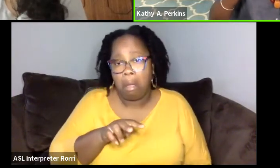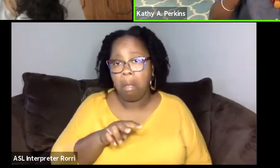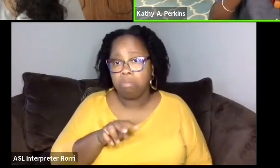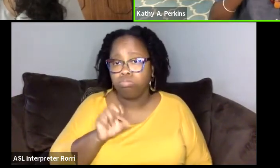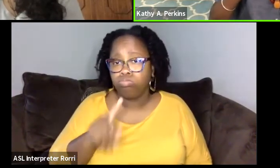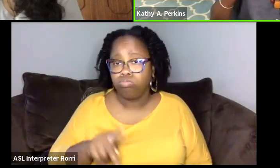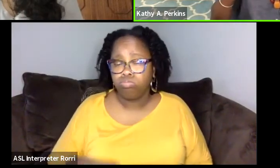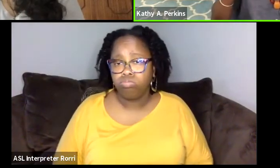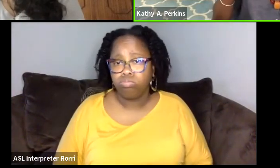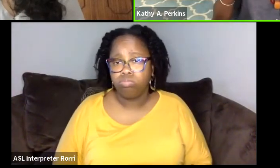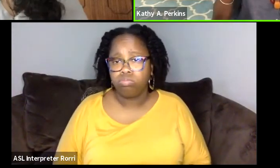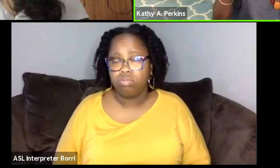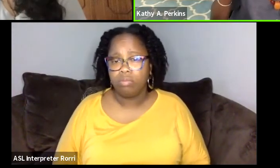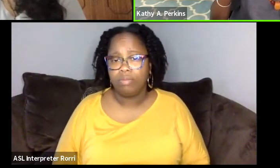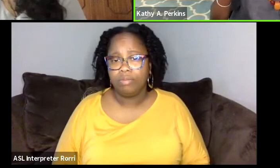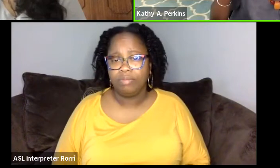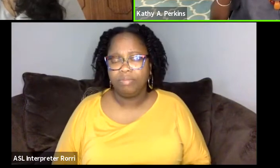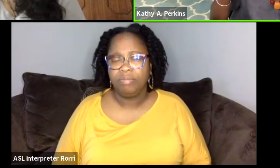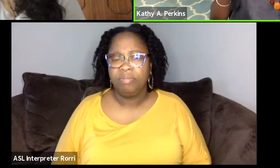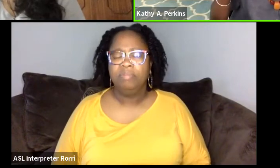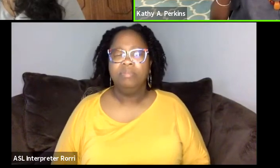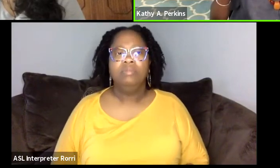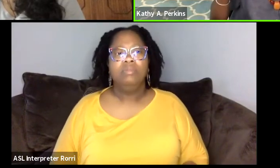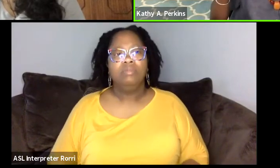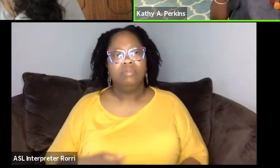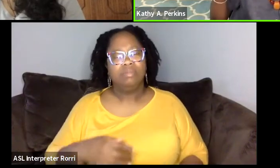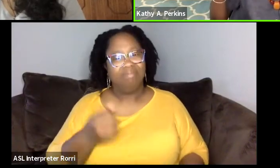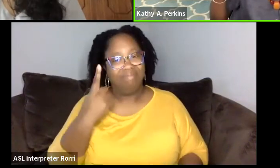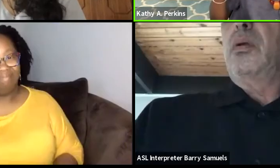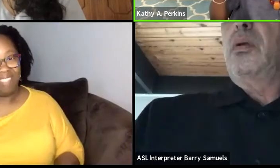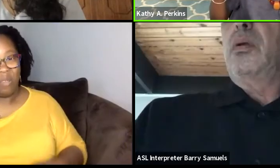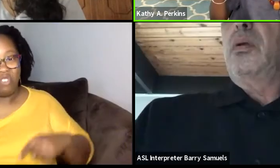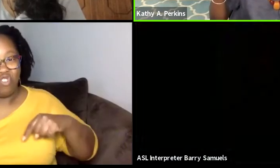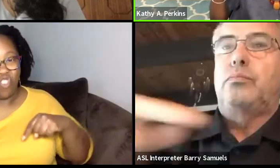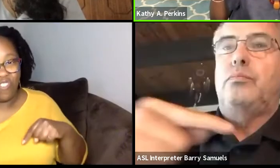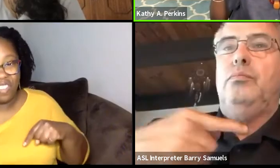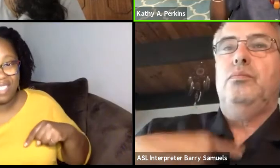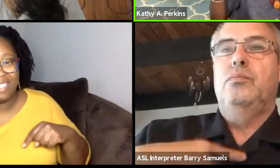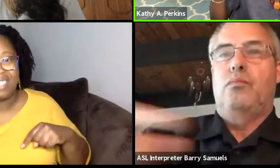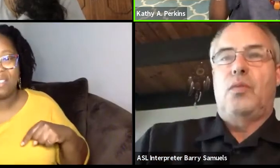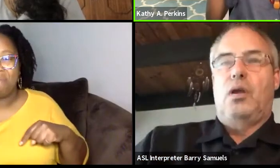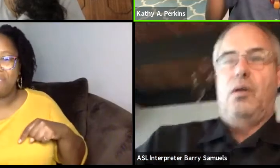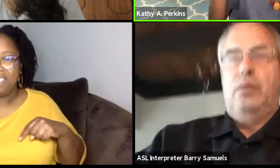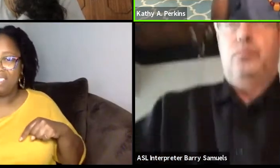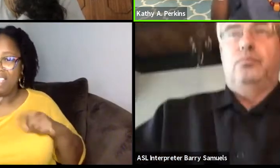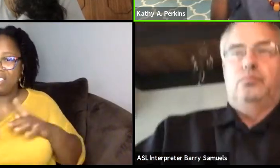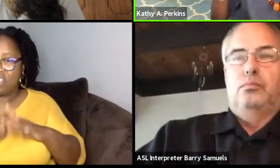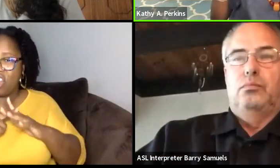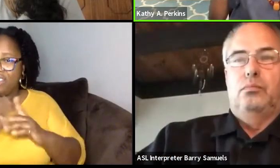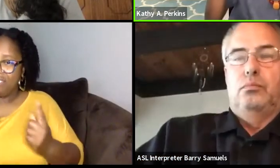And then I was nervous about it because I started going to people and- I'm very sensitive too,